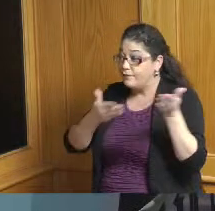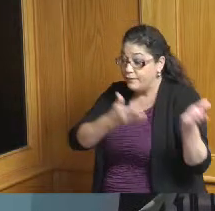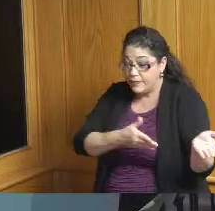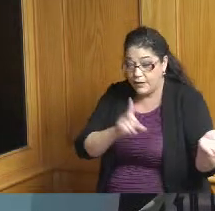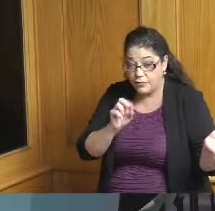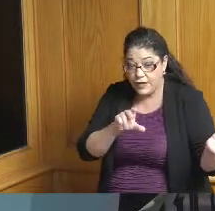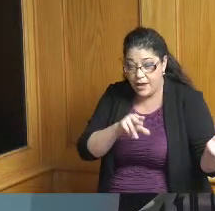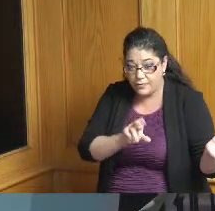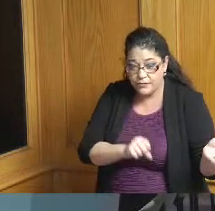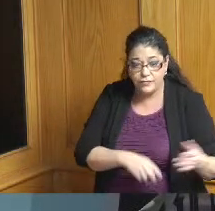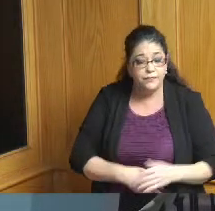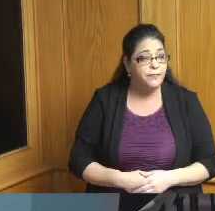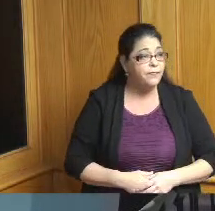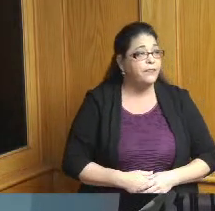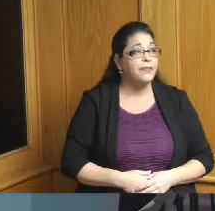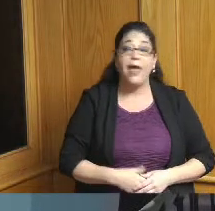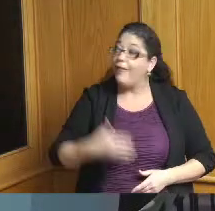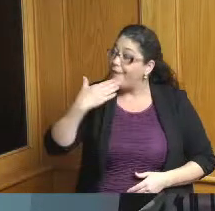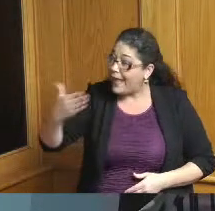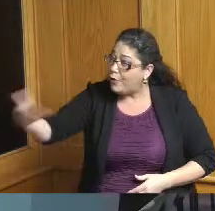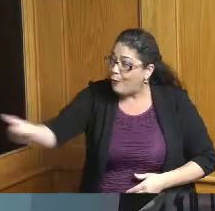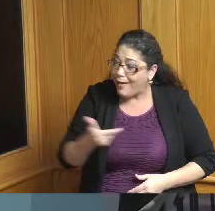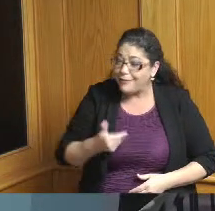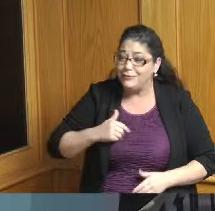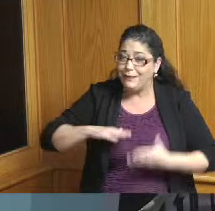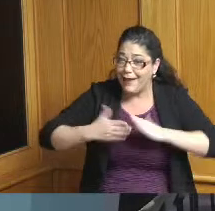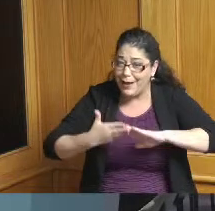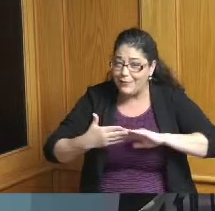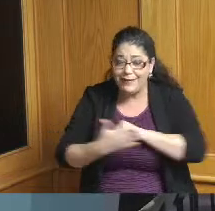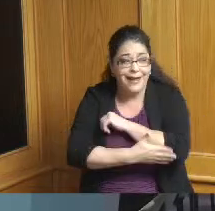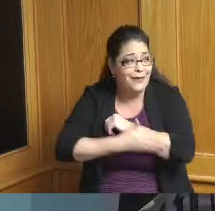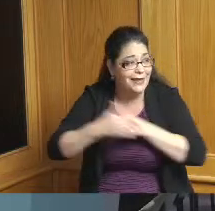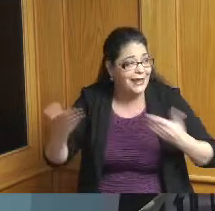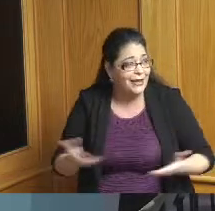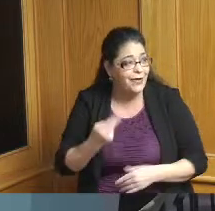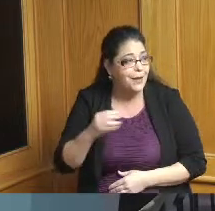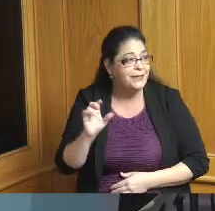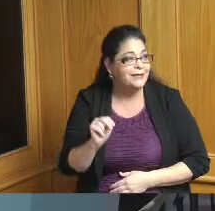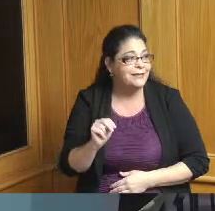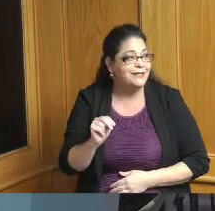well thank you and welcome to the county thank you for being willing to serve on this important board